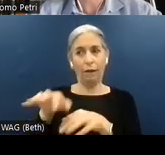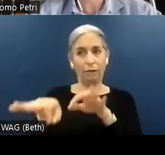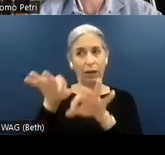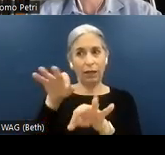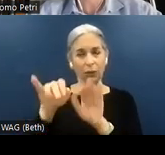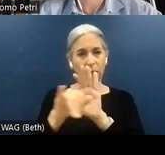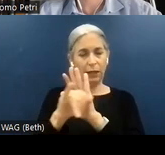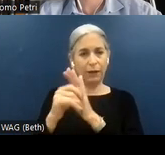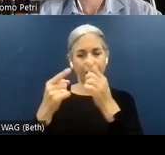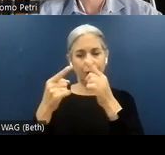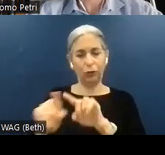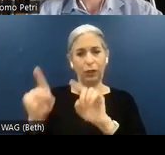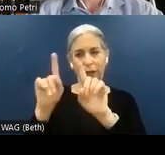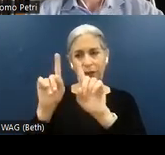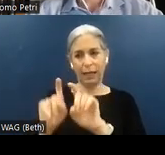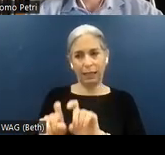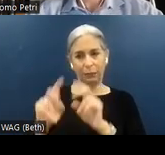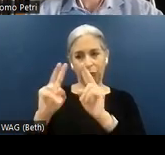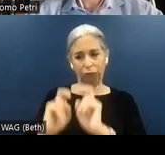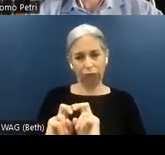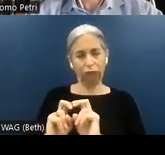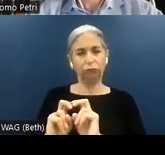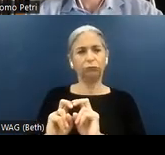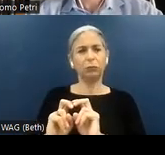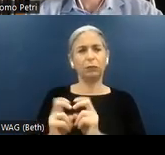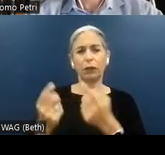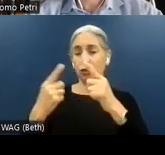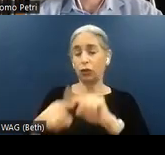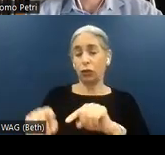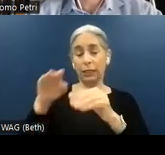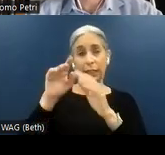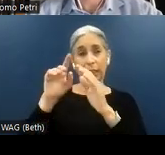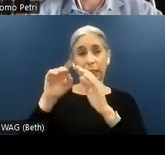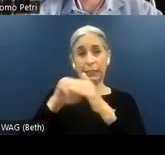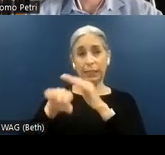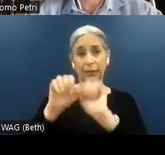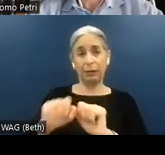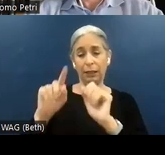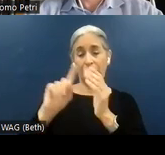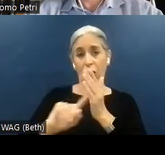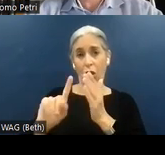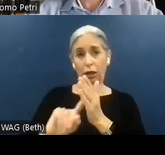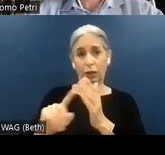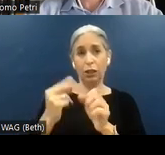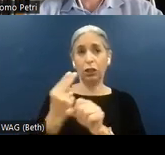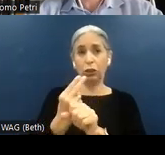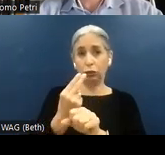during the code assessment. During an accessibility audit conducted by UsableNet, the auditors